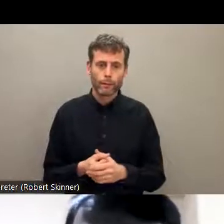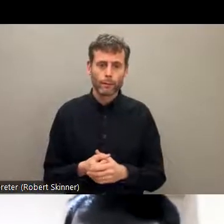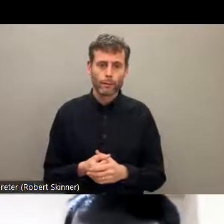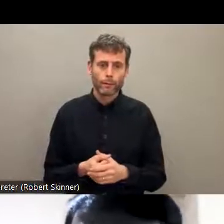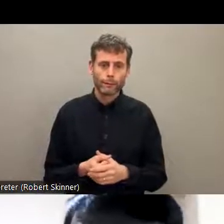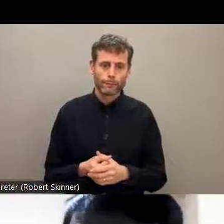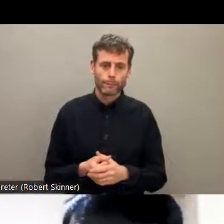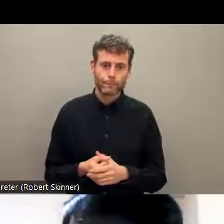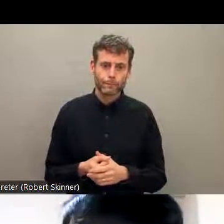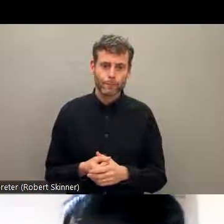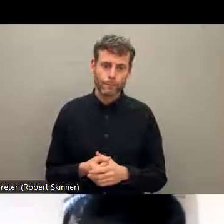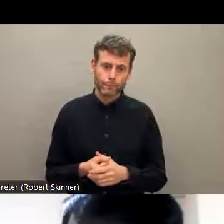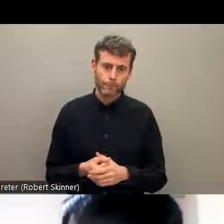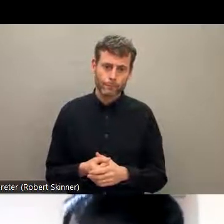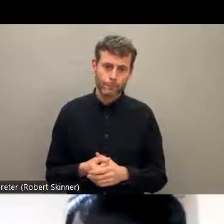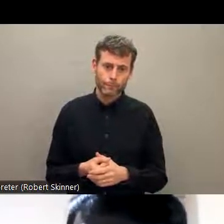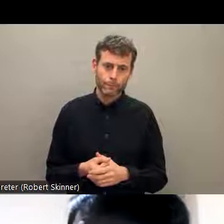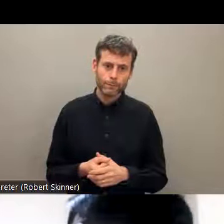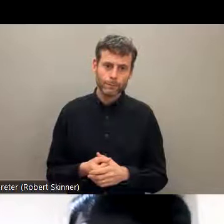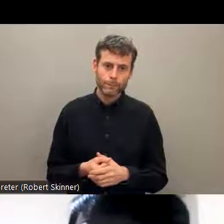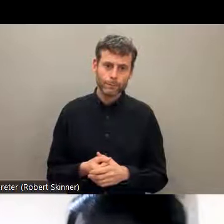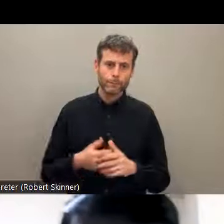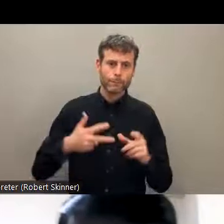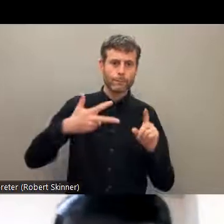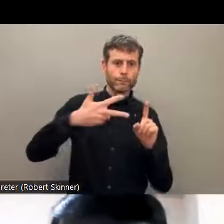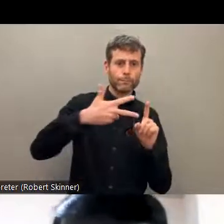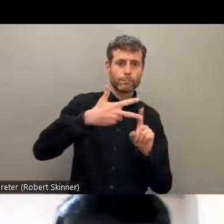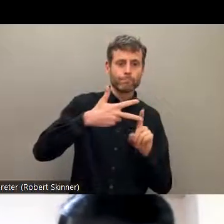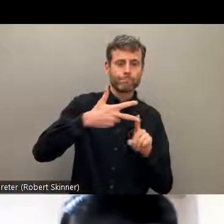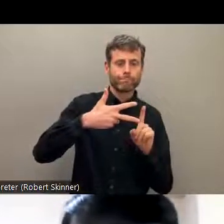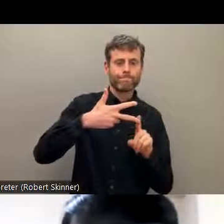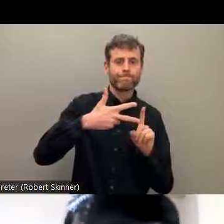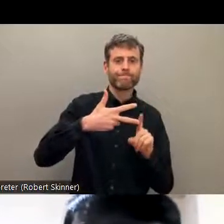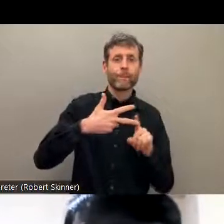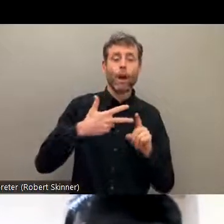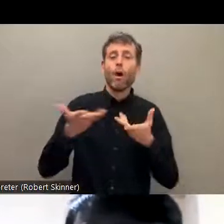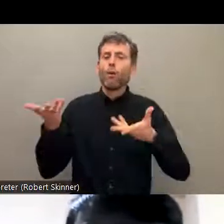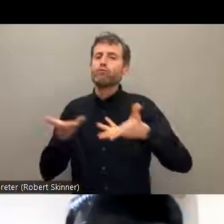recognition of the issues of Dalit with disabilities.